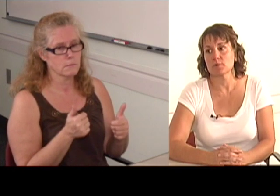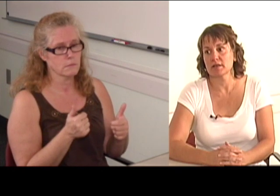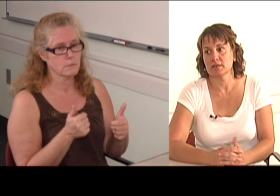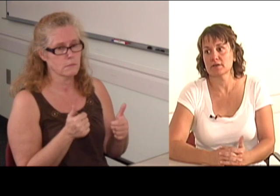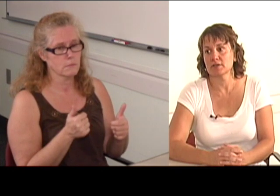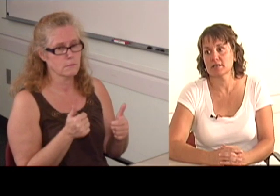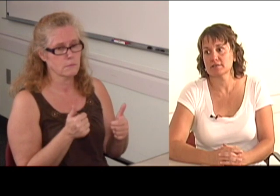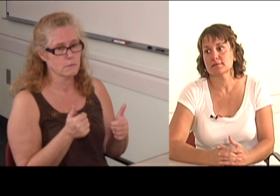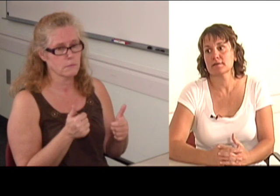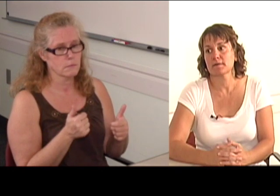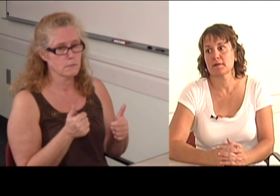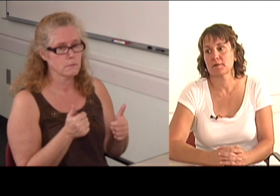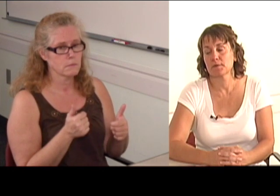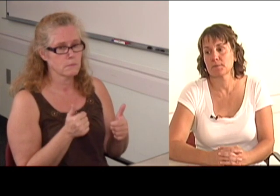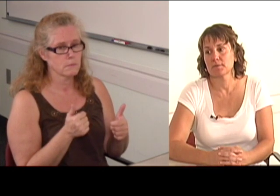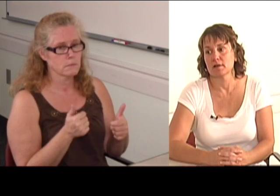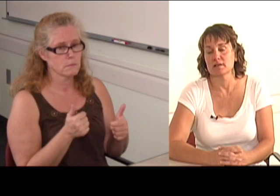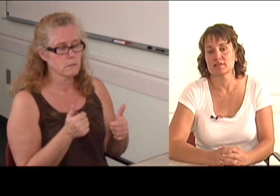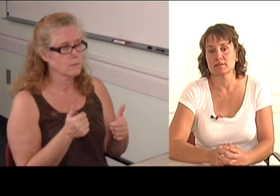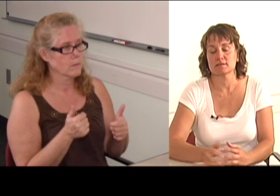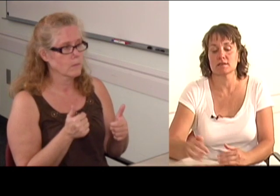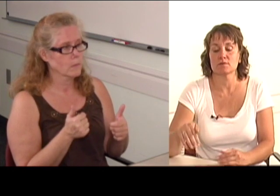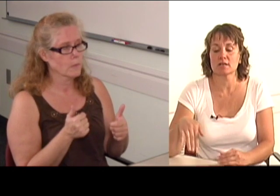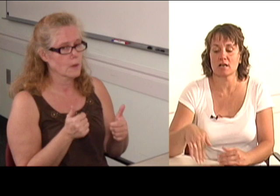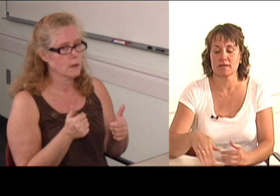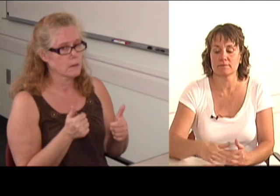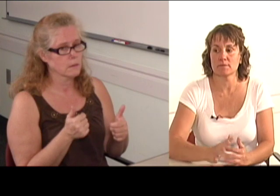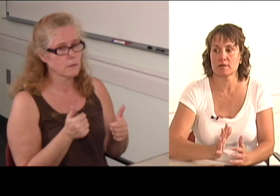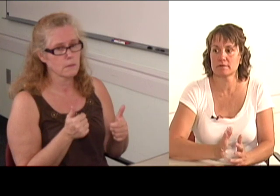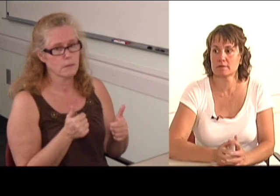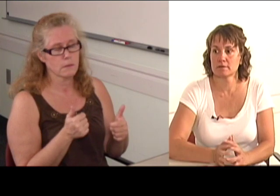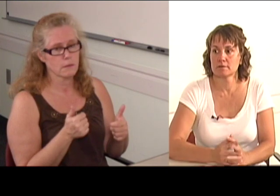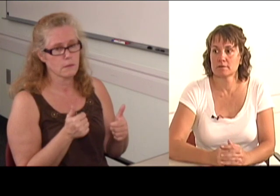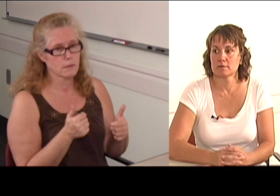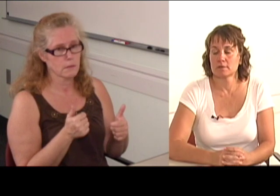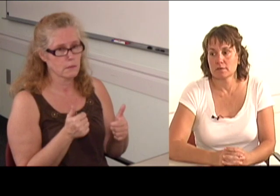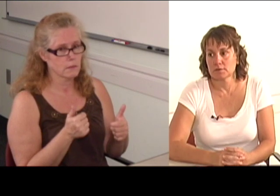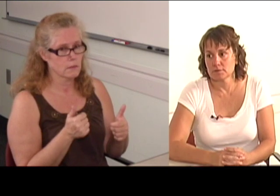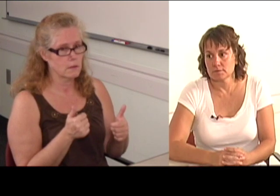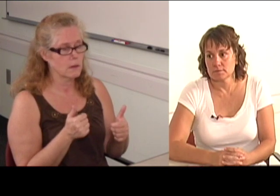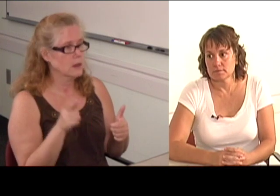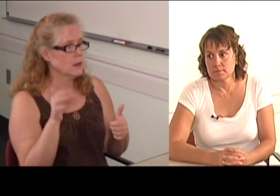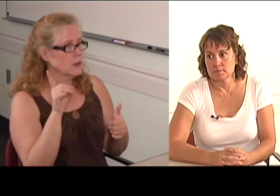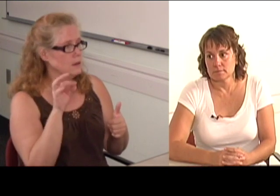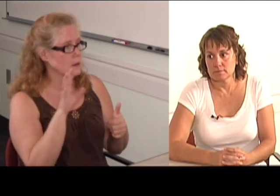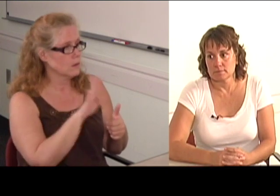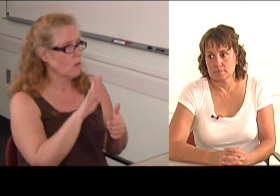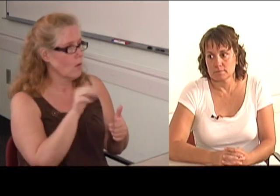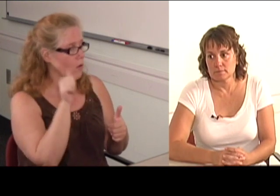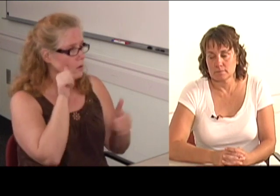And it's been a slow decline from there.